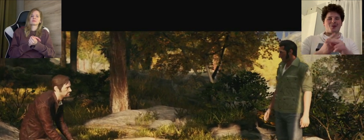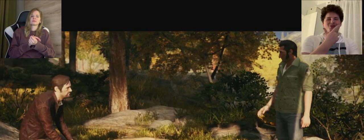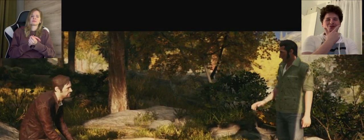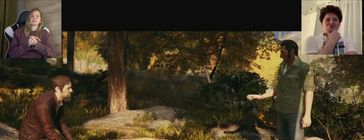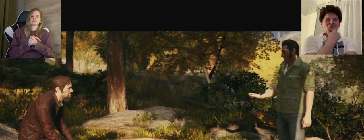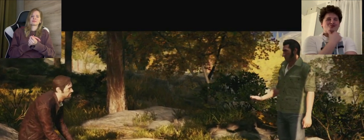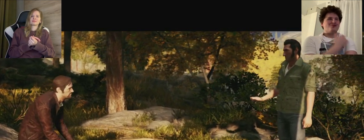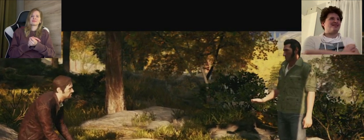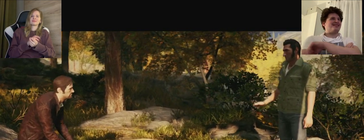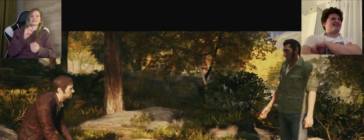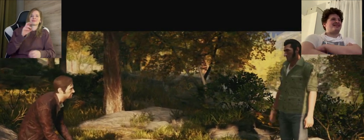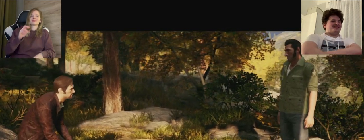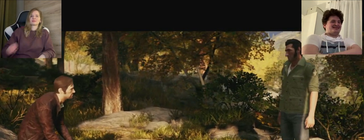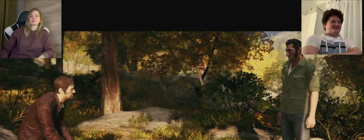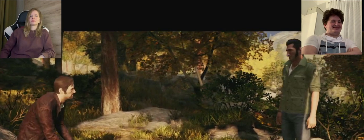A: finally he will answer his story